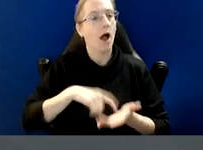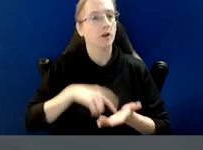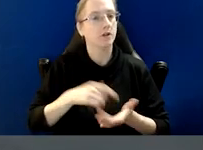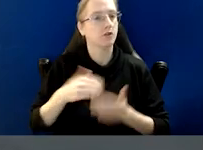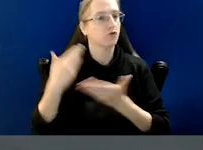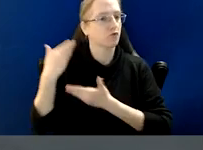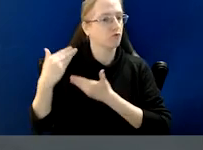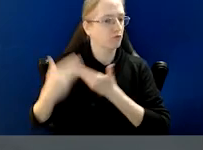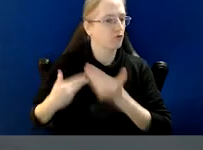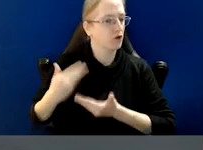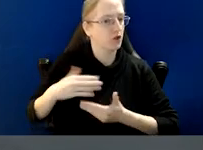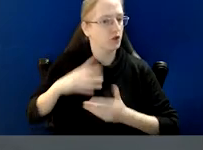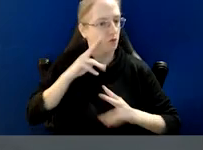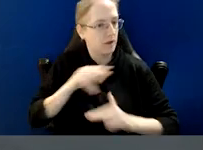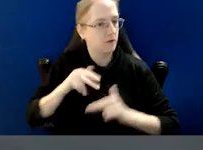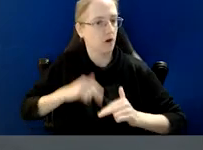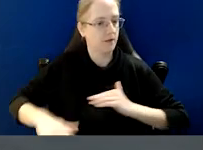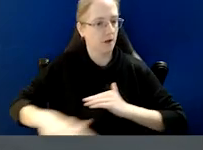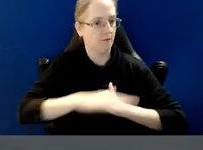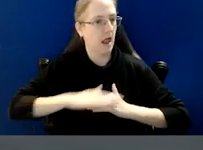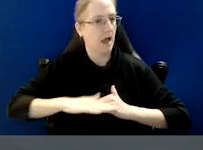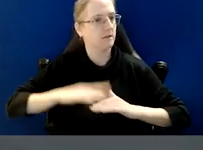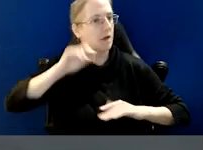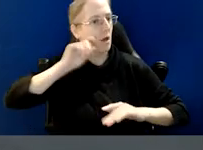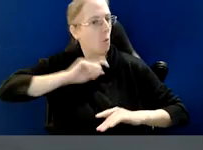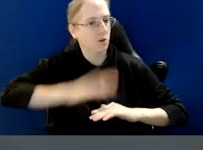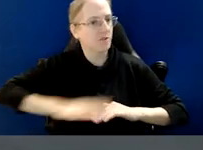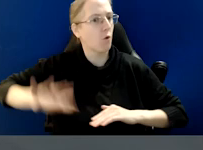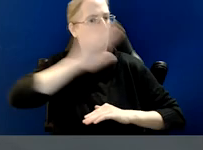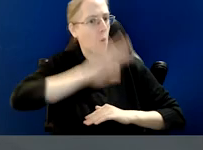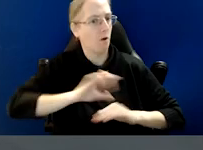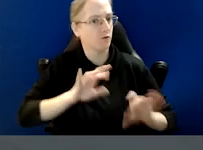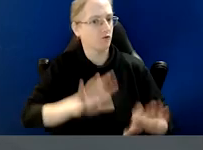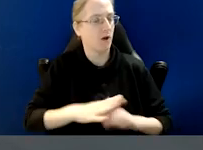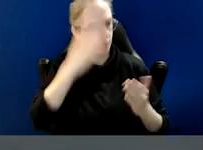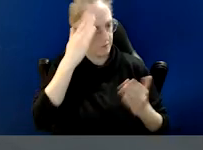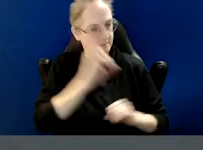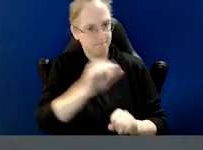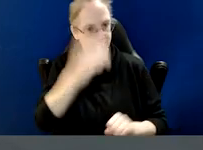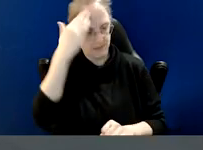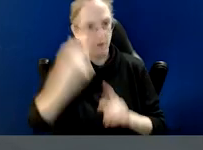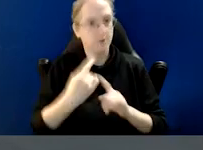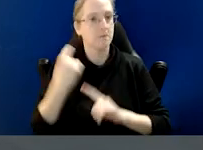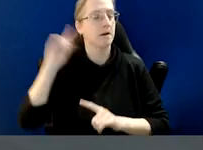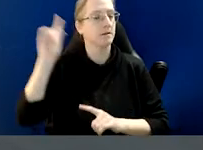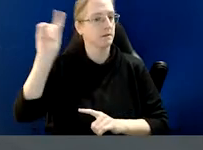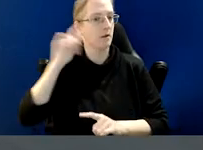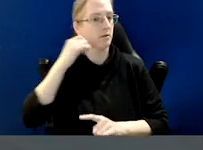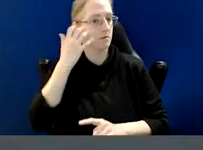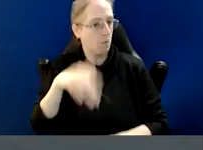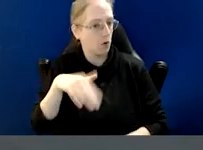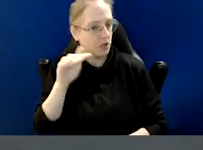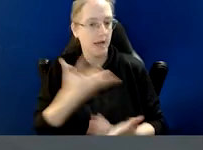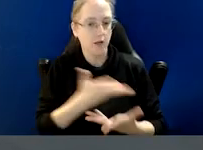I also respectfully acknowledge the Traditional Custodians of the lands and waterways across Australia and pay respect to Elders past,